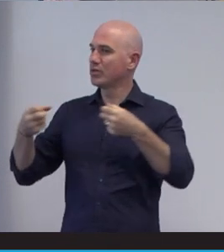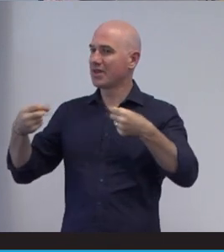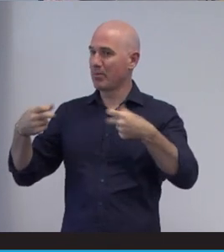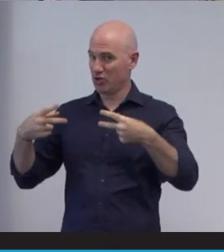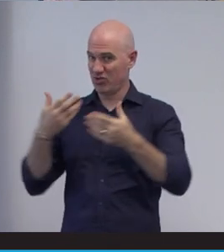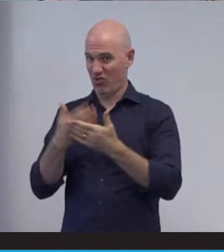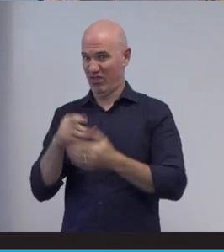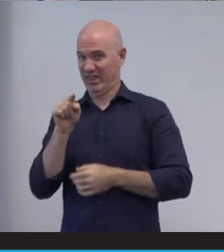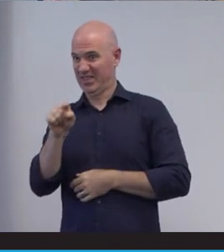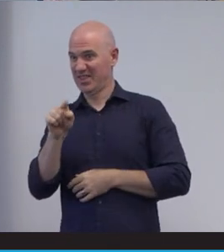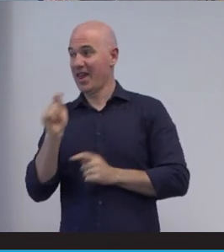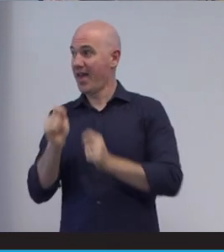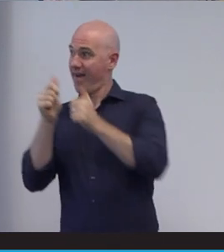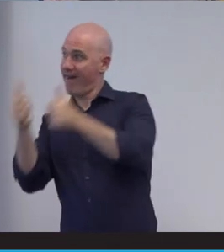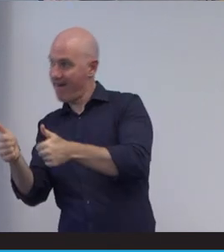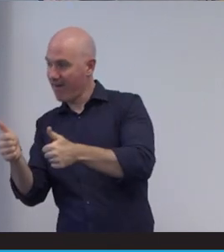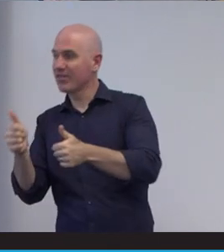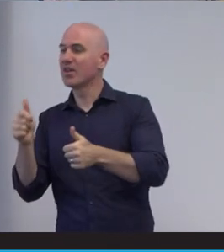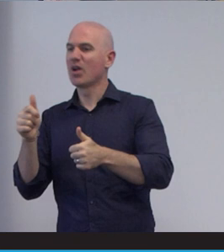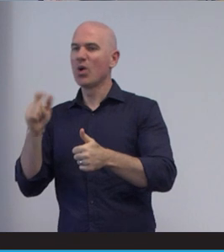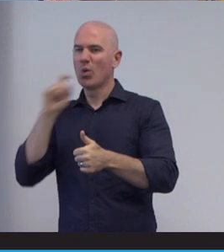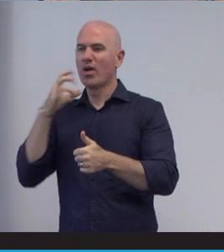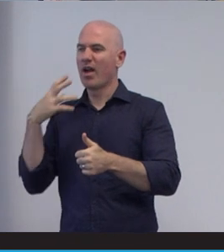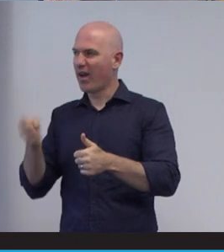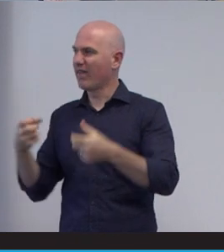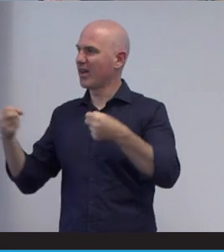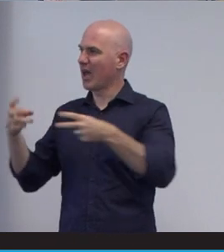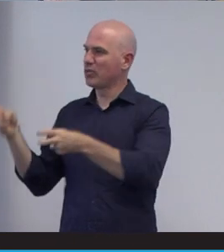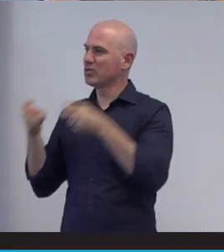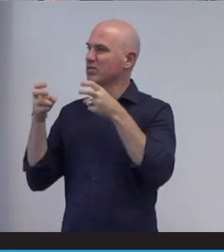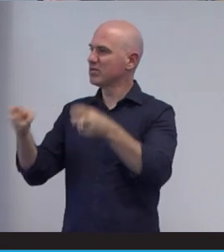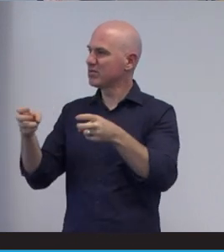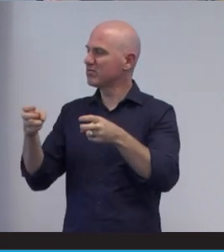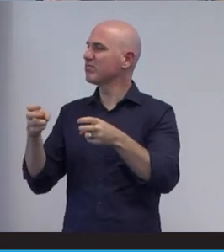the event will add in captions for the in-demand videos, so they'll be released in about a week.